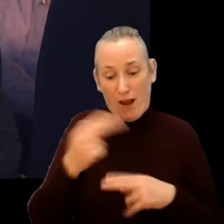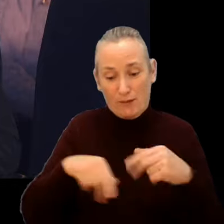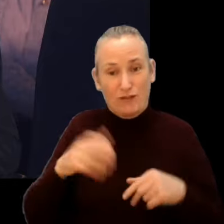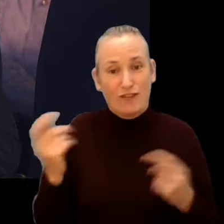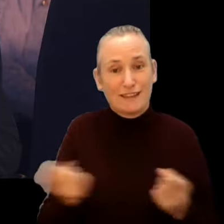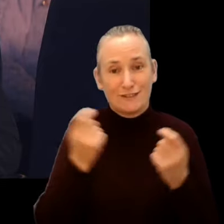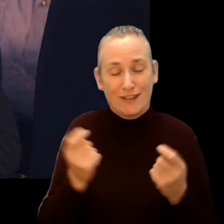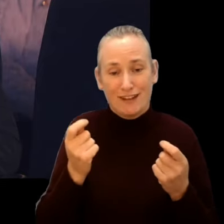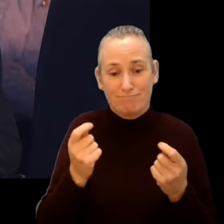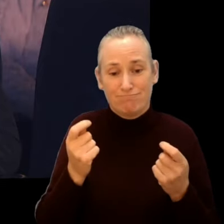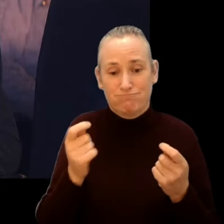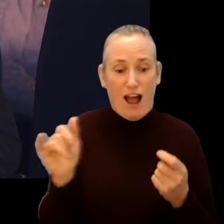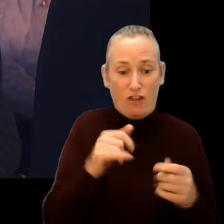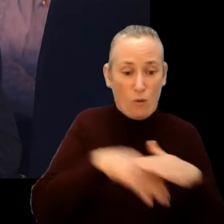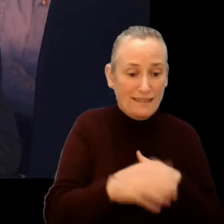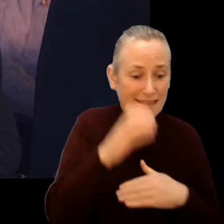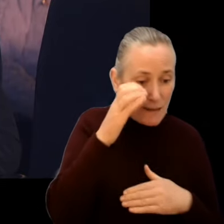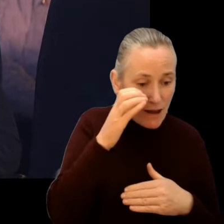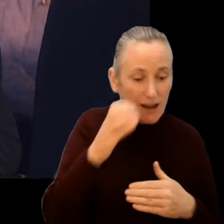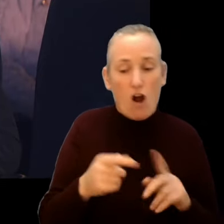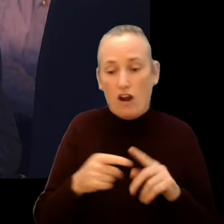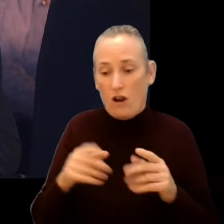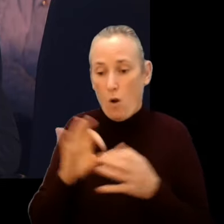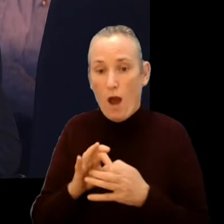in cinemas or at your homes, I really hope you will find something new and exciting.